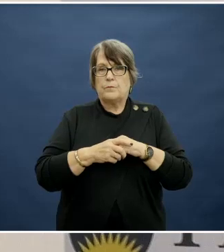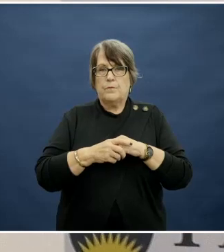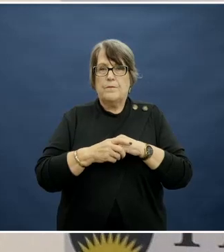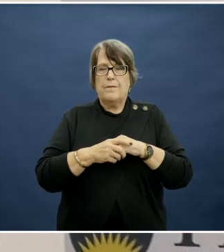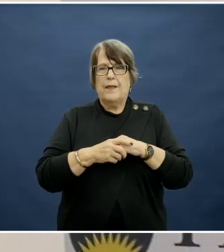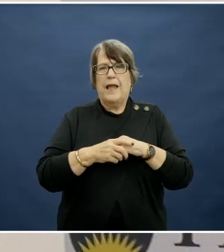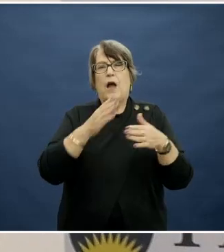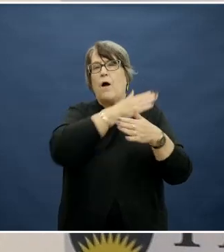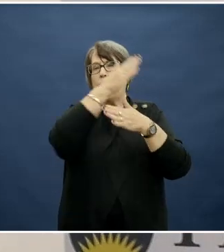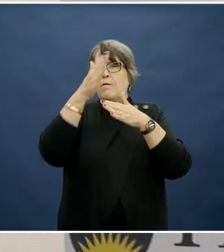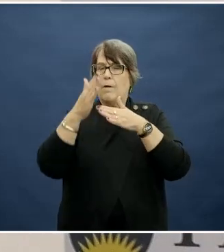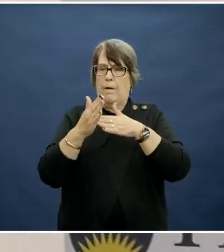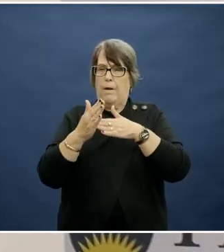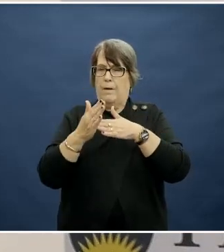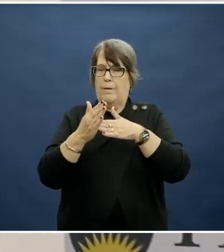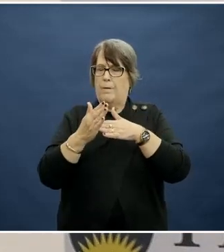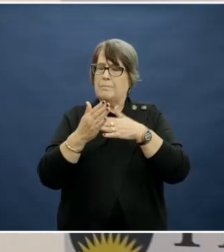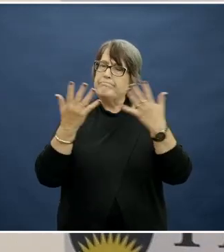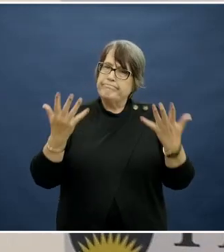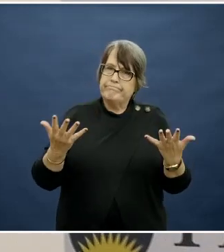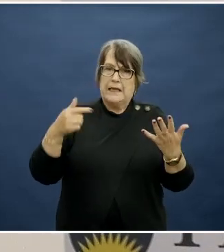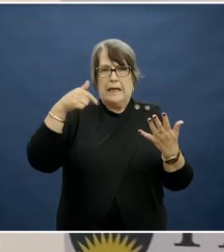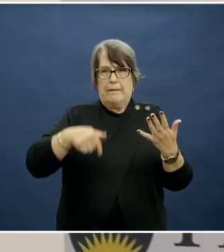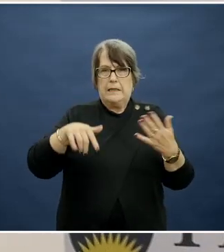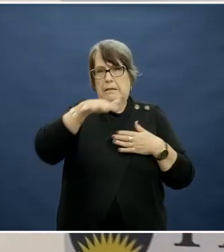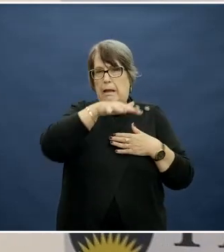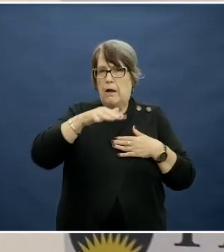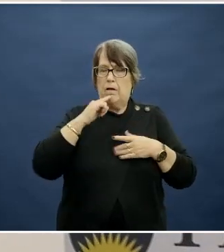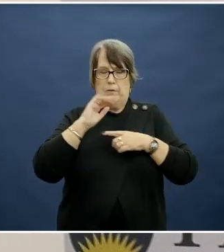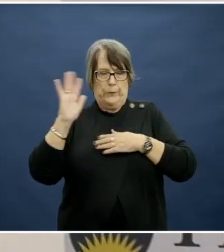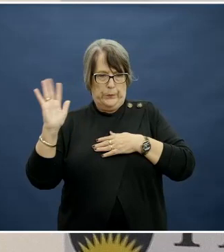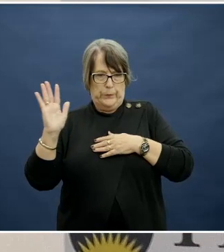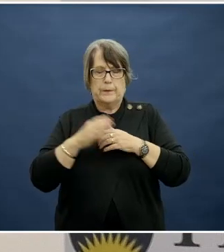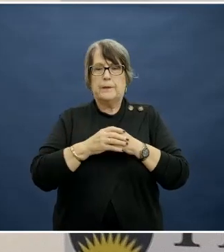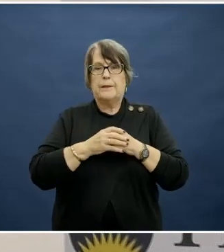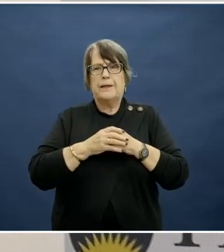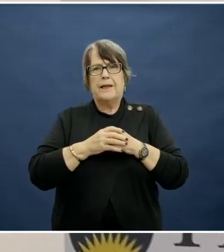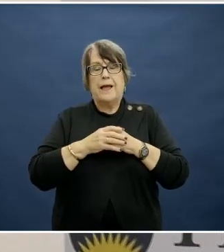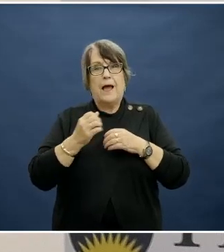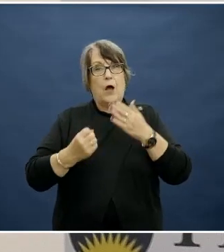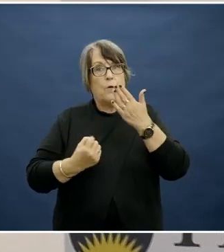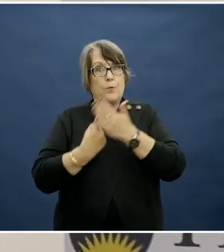Just a final aspect in this section of the talk, and it's an emerging area that might